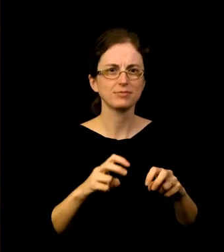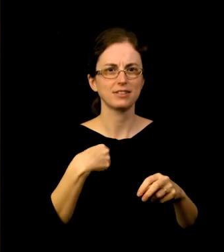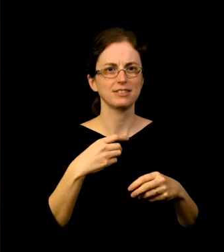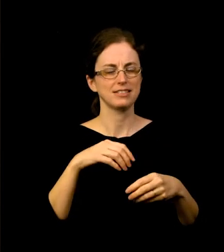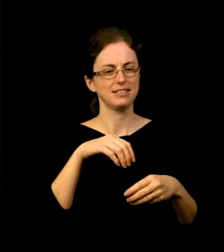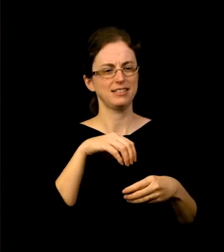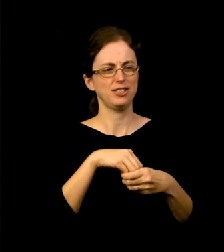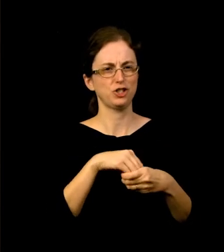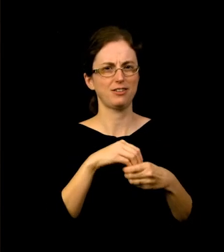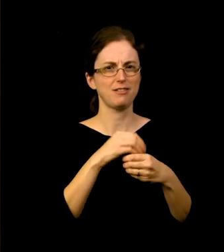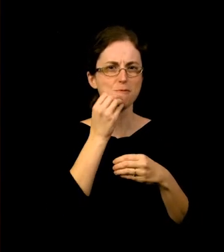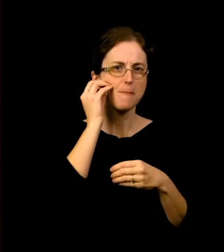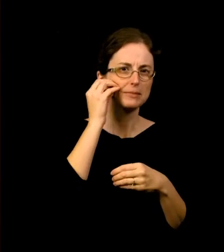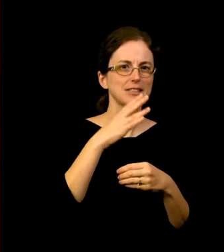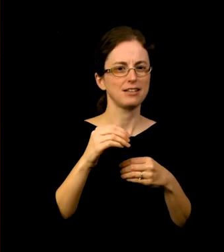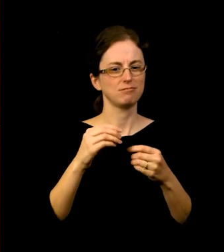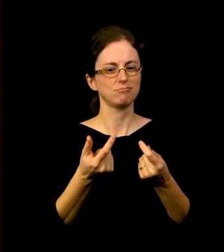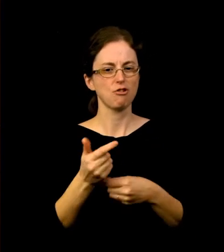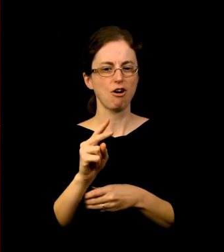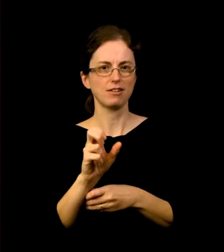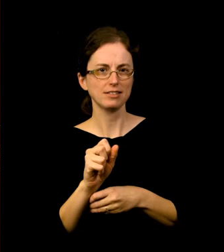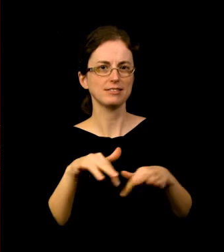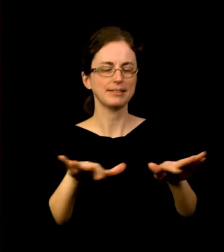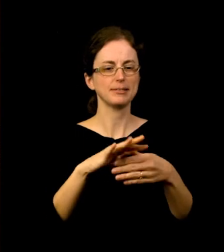Since the Nabis sought to suggest, rather than to describe,